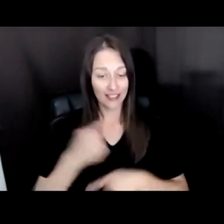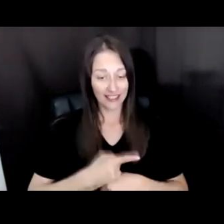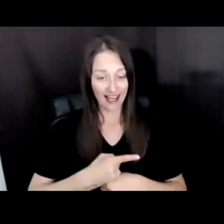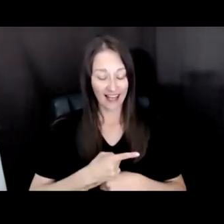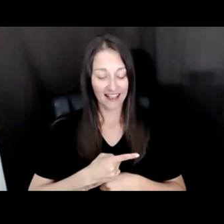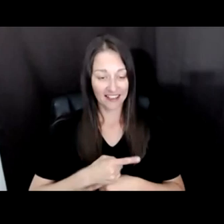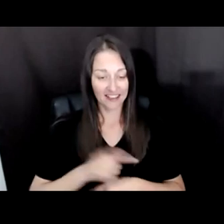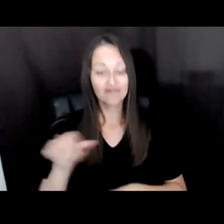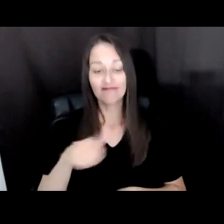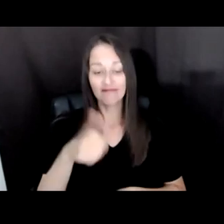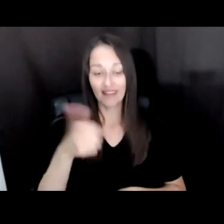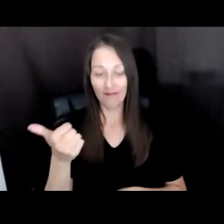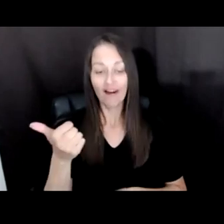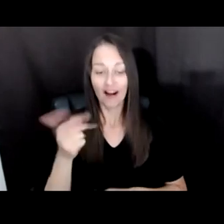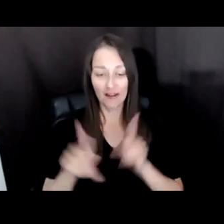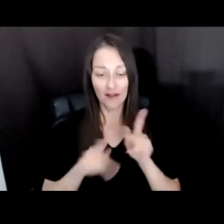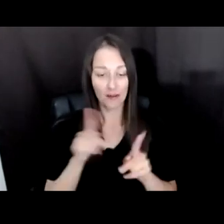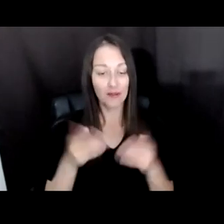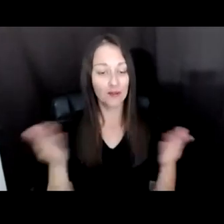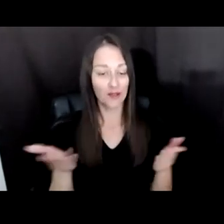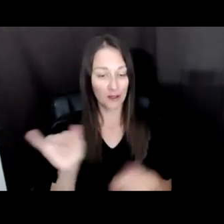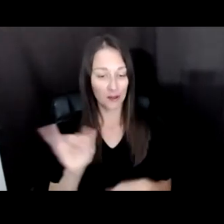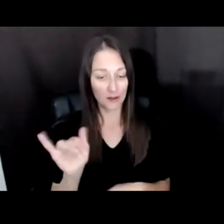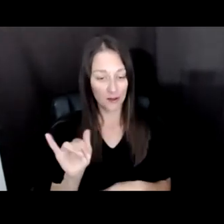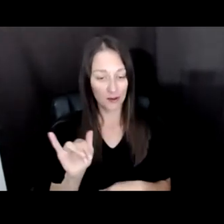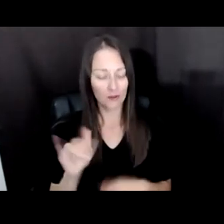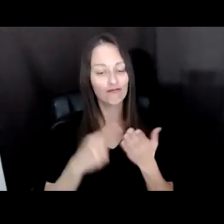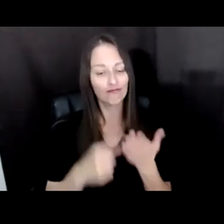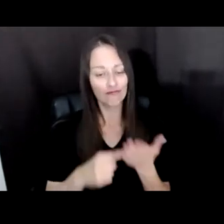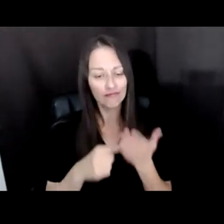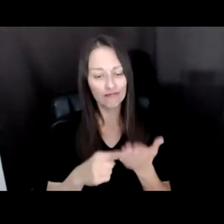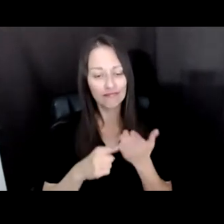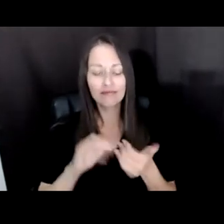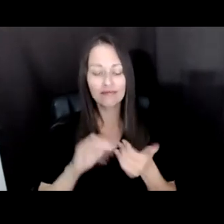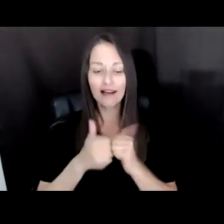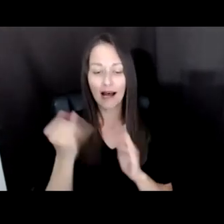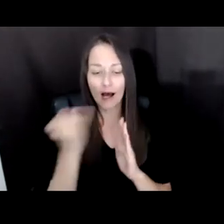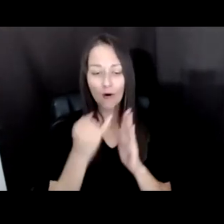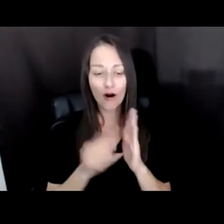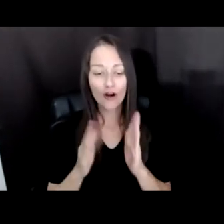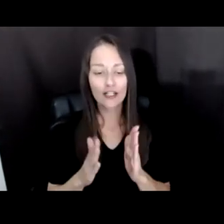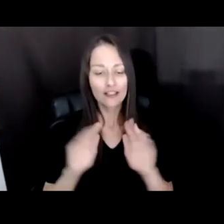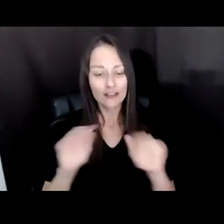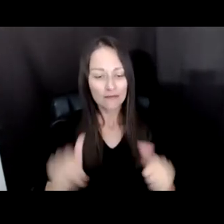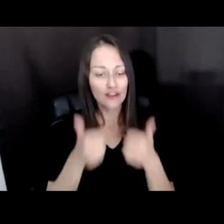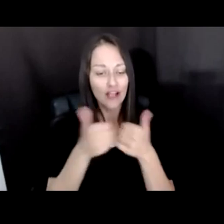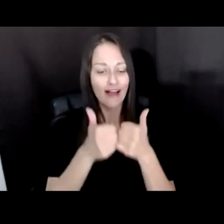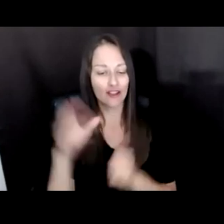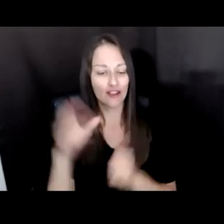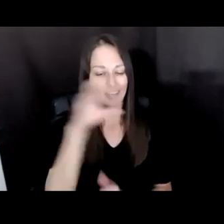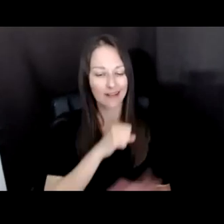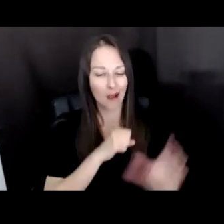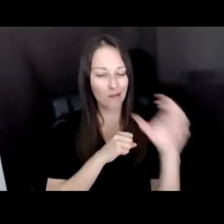DISCUSS WAYS THAT ARTISTS ARE ACTIVELY CHALLENGING ASSUMPTIONS OF TECHNOLOGY AND BUILDING EQUITY AND